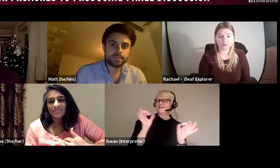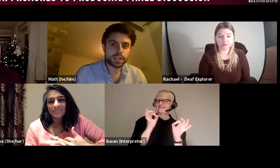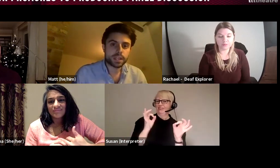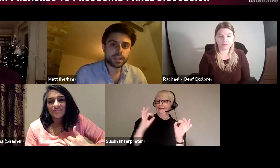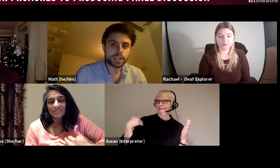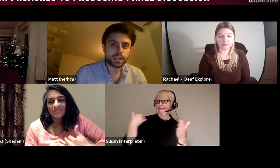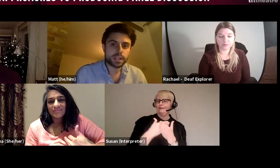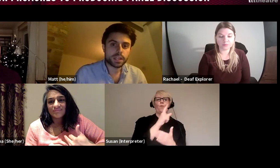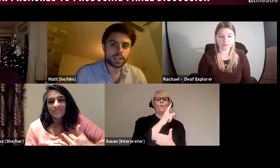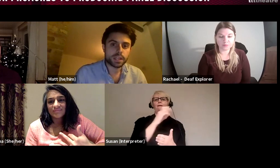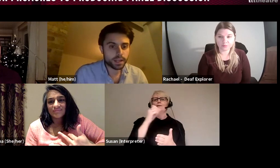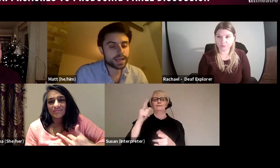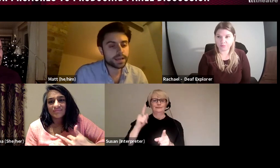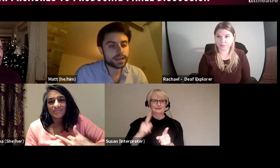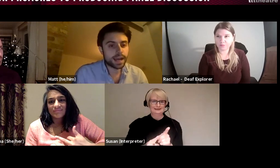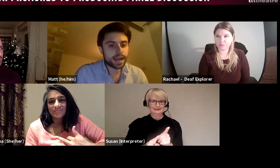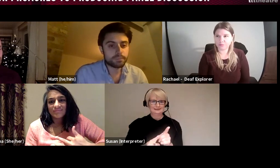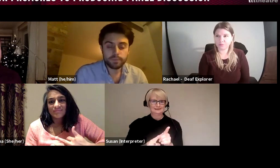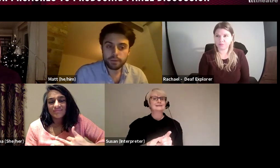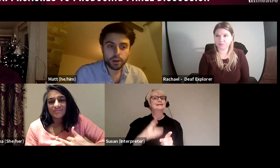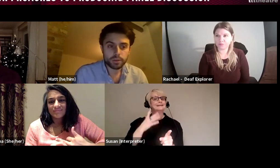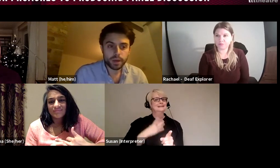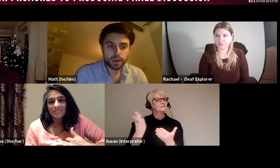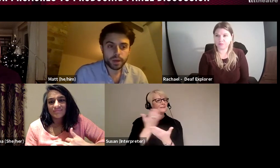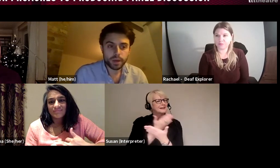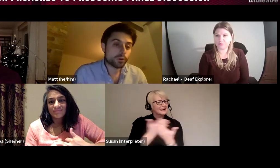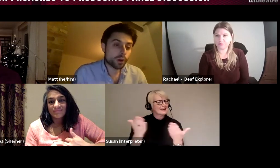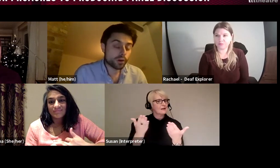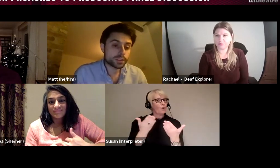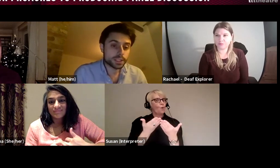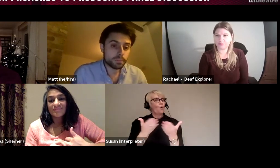you have to make that very clear and be very open about the fact that you're prioritising people.